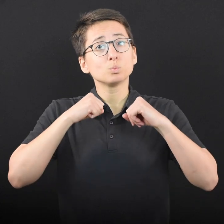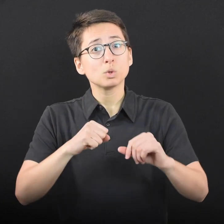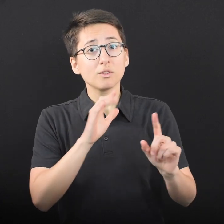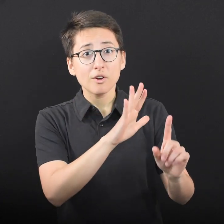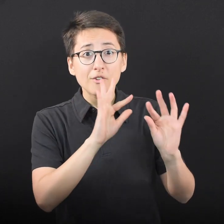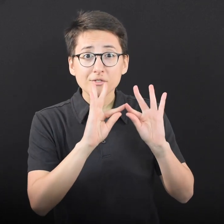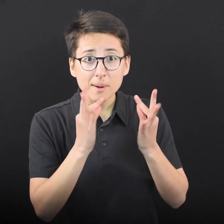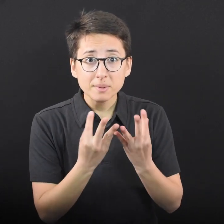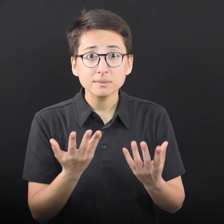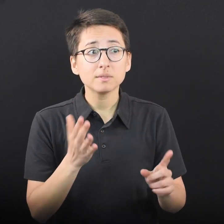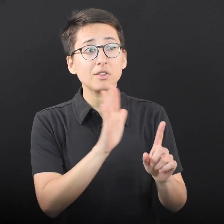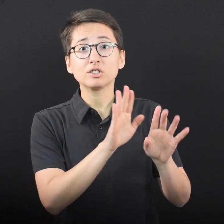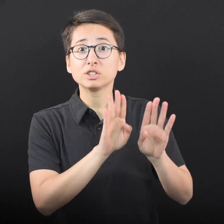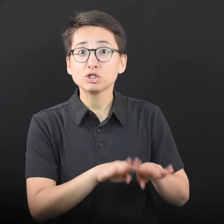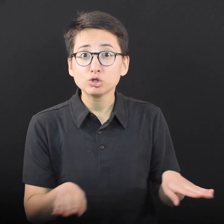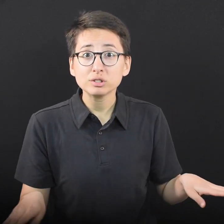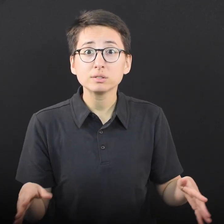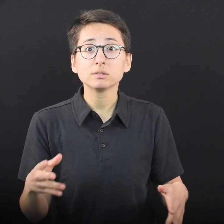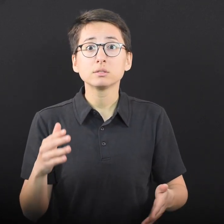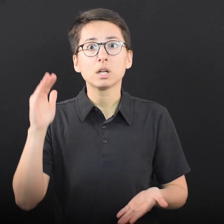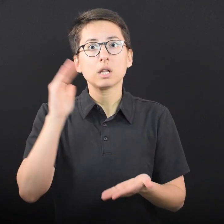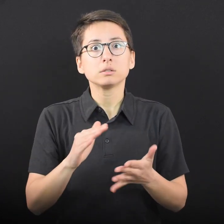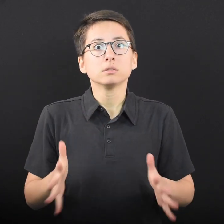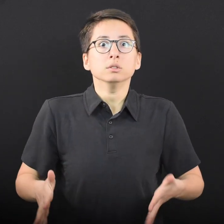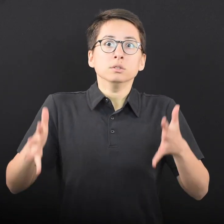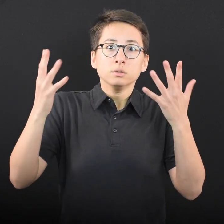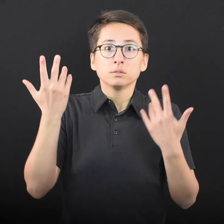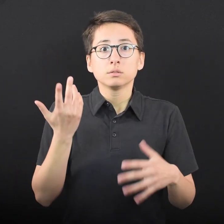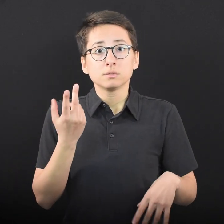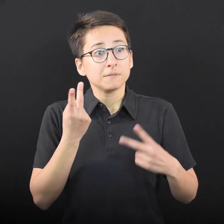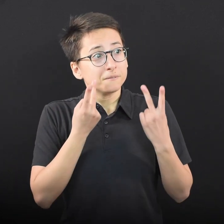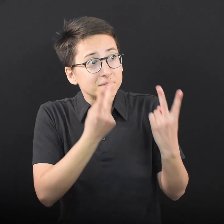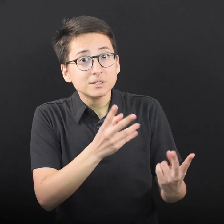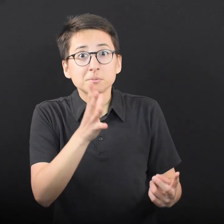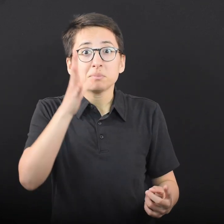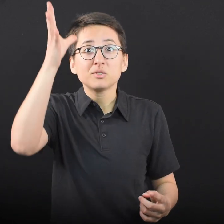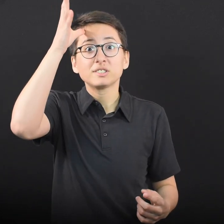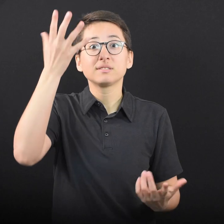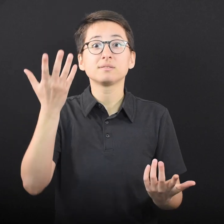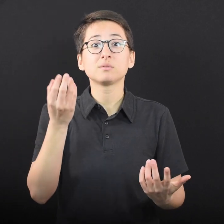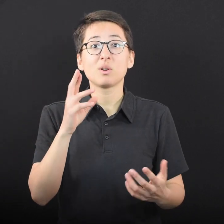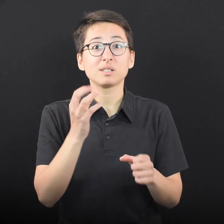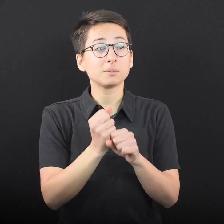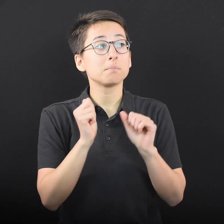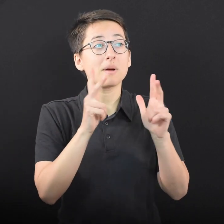protect their family, to protect their children, to be less anxious, to visit their parents,